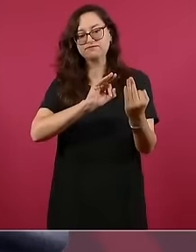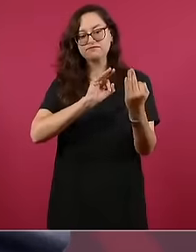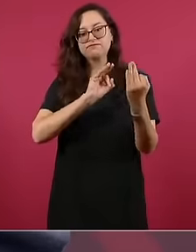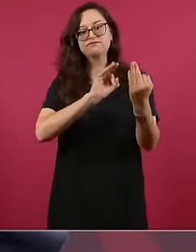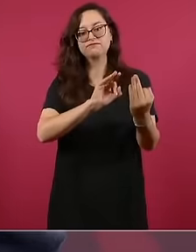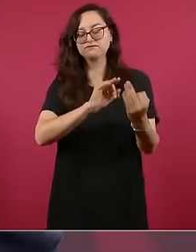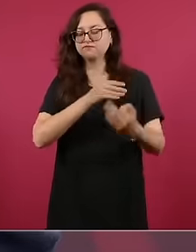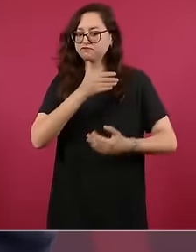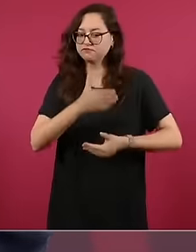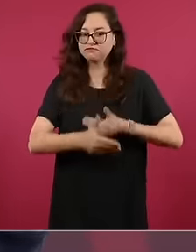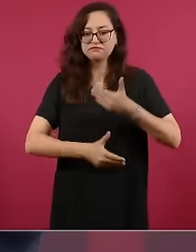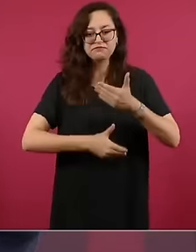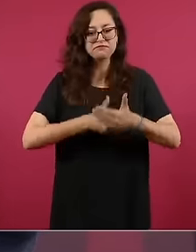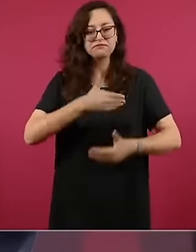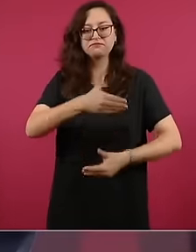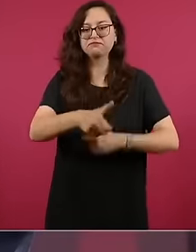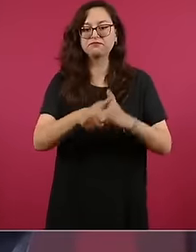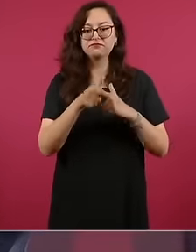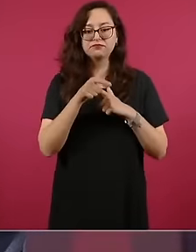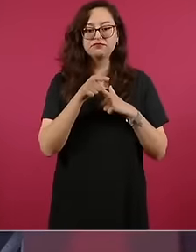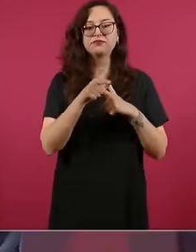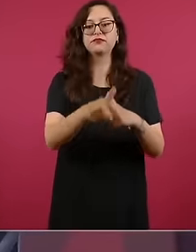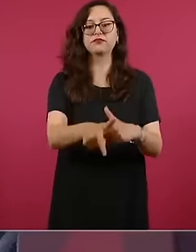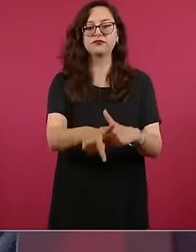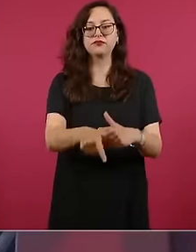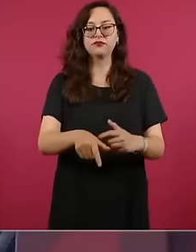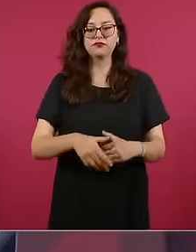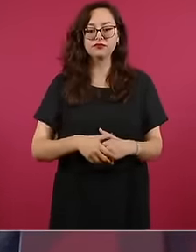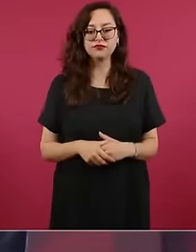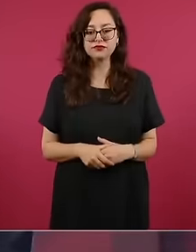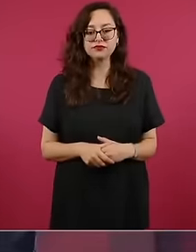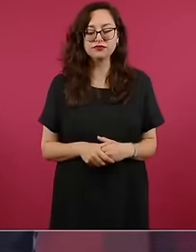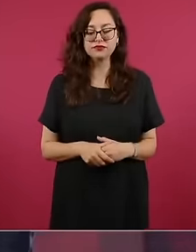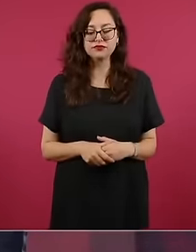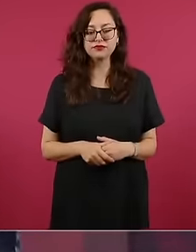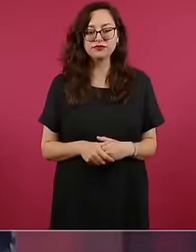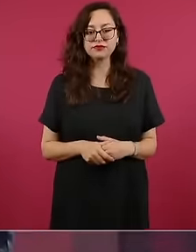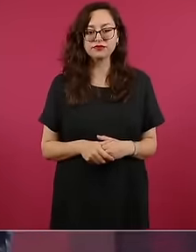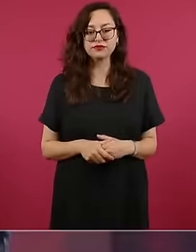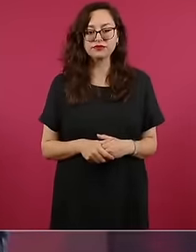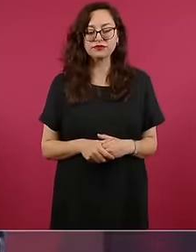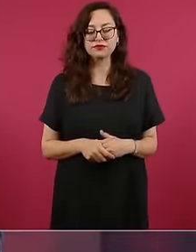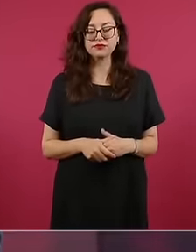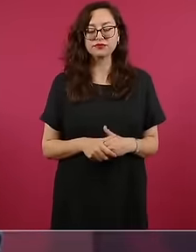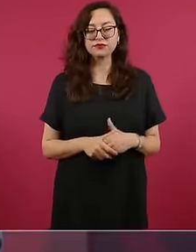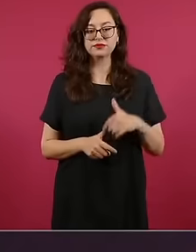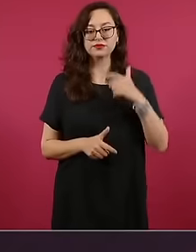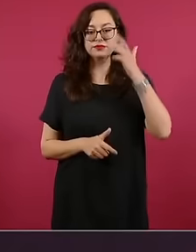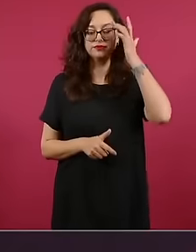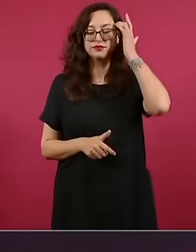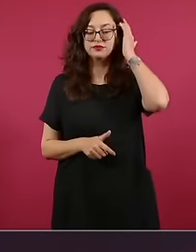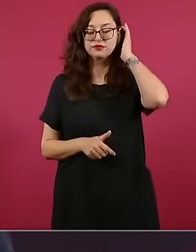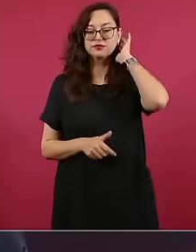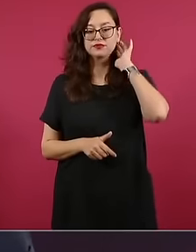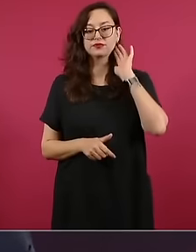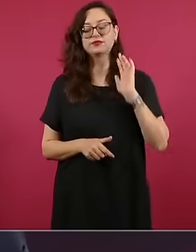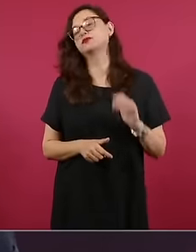forward but there are things not